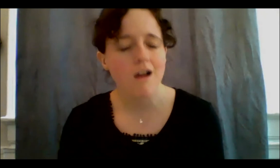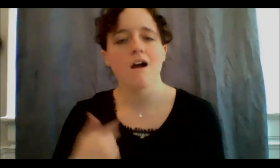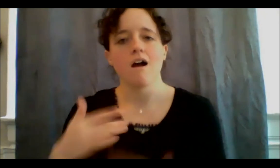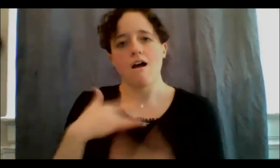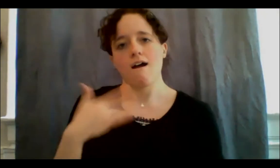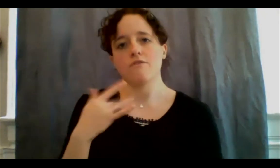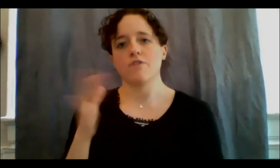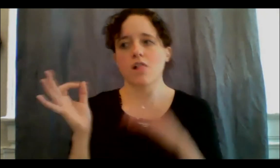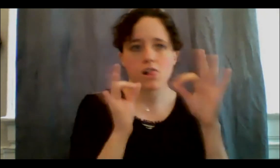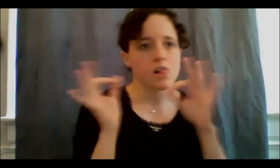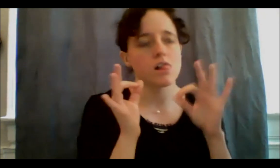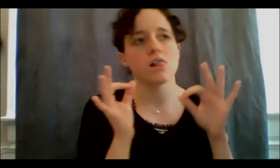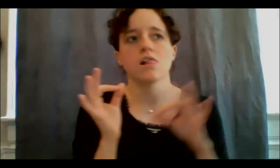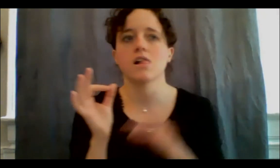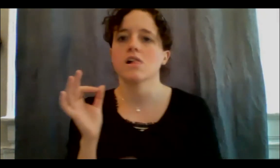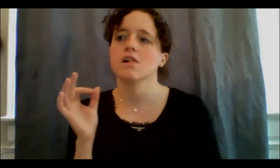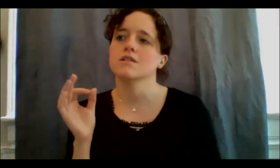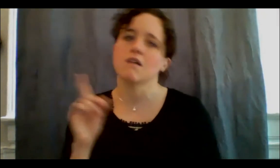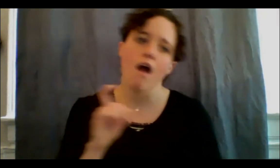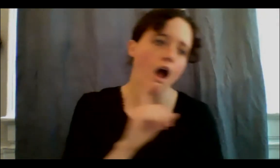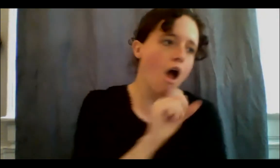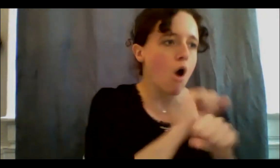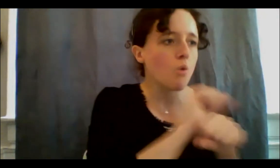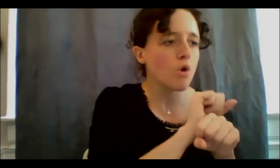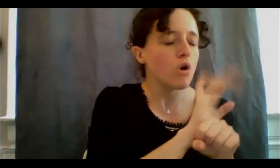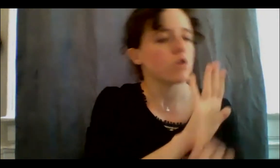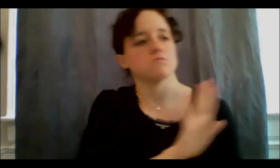before I can actually say, I'm actually not able to do this thing even though I'm